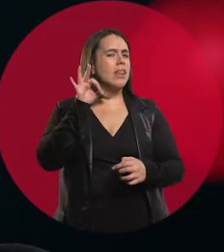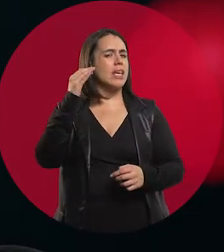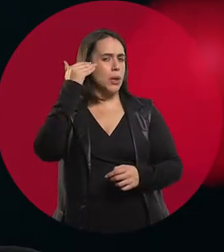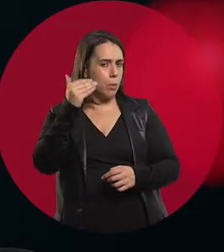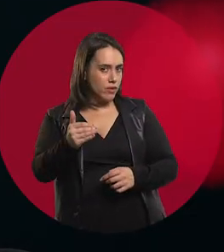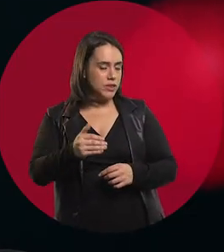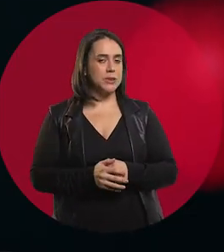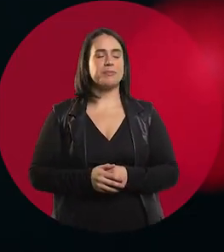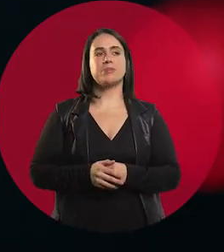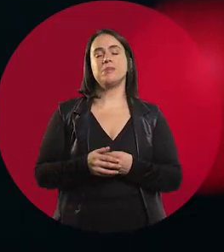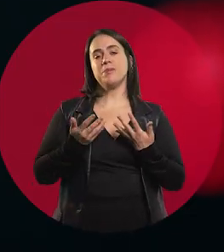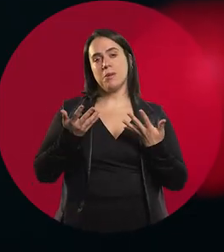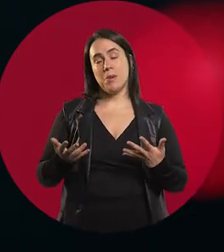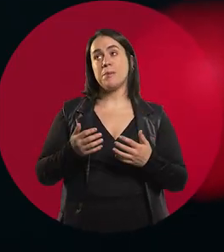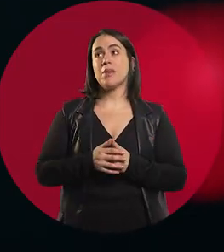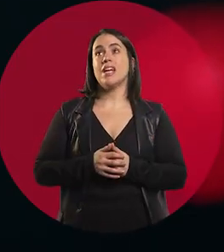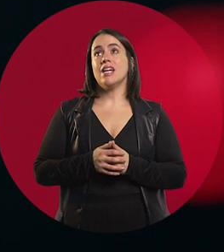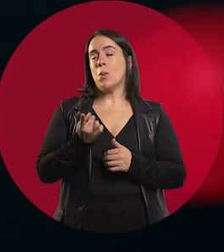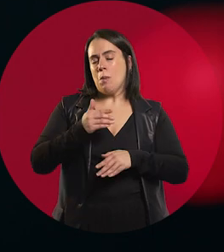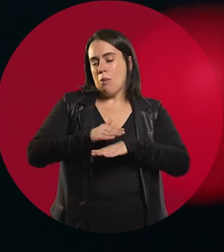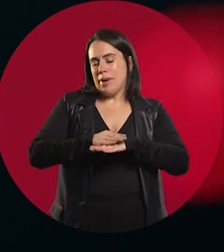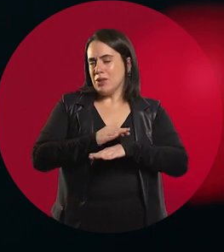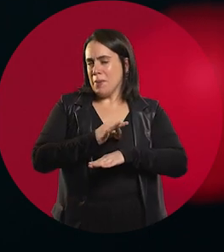Well, it was a very particular moment in my life,